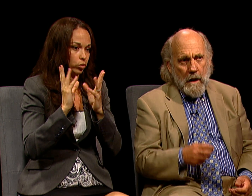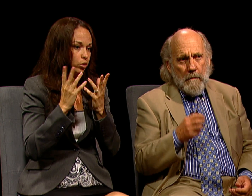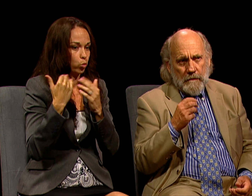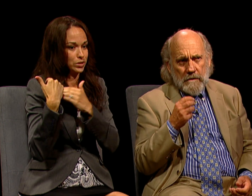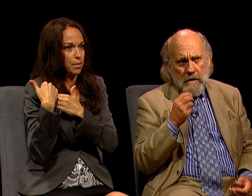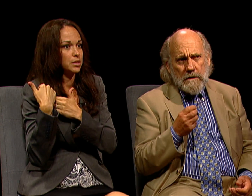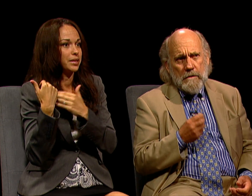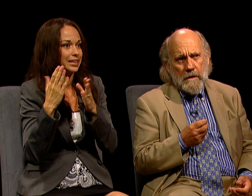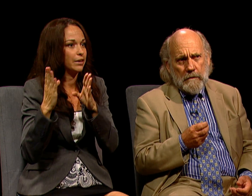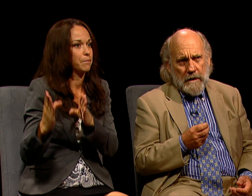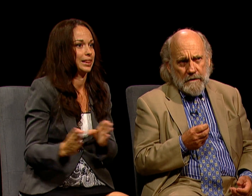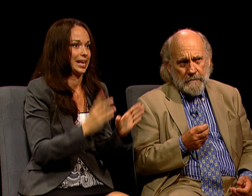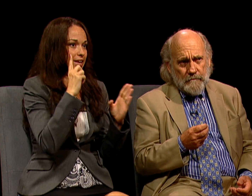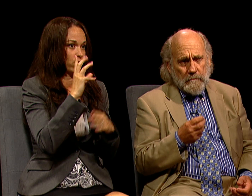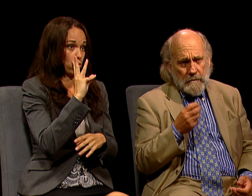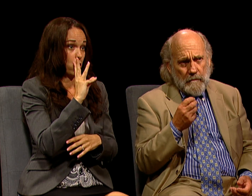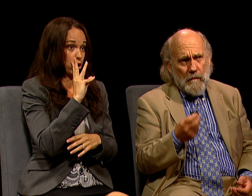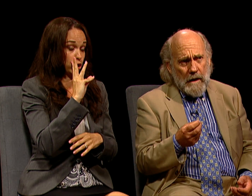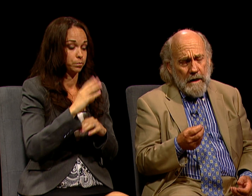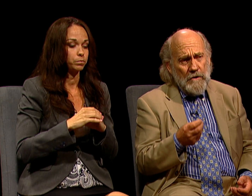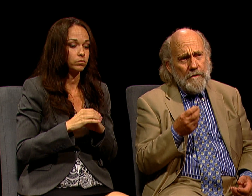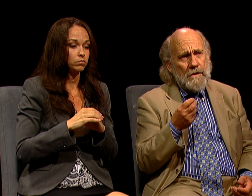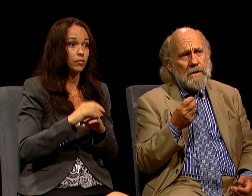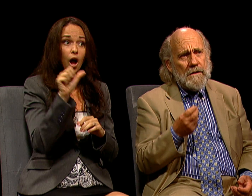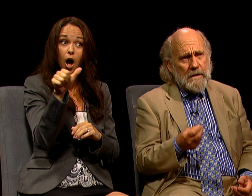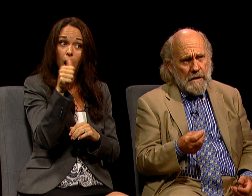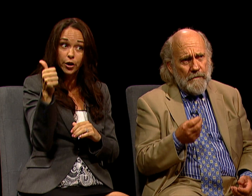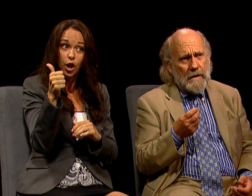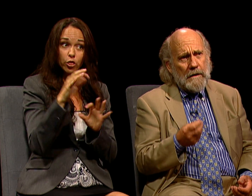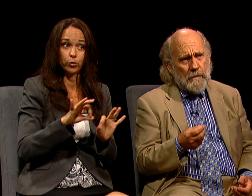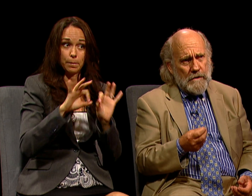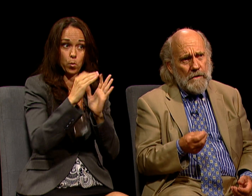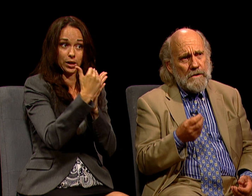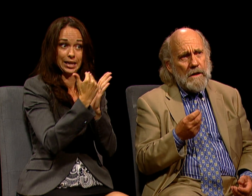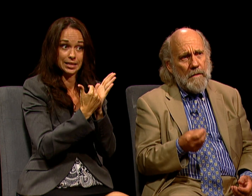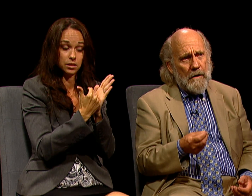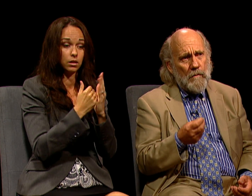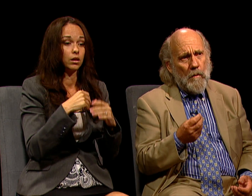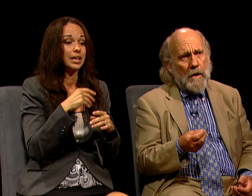BUT THERE'S ALSO ANOTHER LESSON. EACH OF US CAN SIGNIFICANTLY REDUCE THE AMOUNT OF WATER